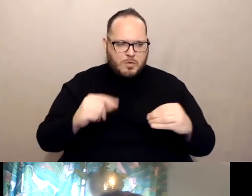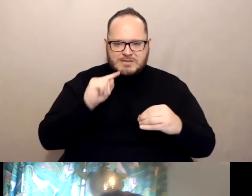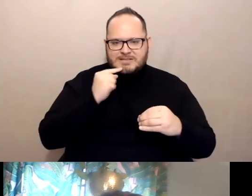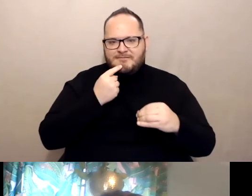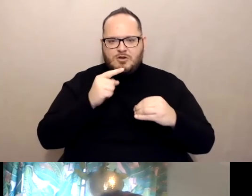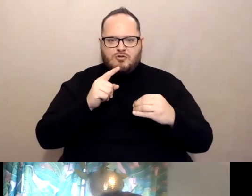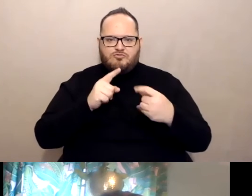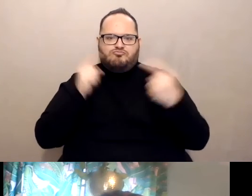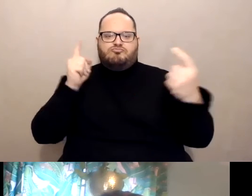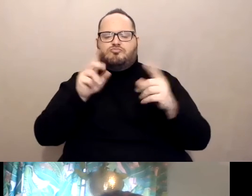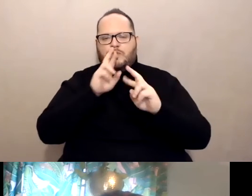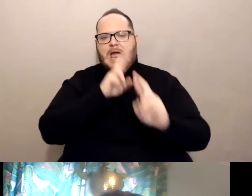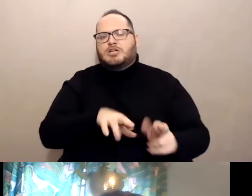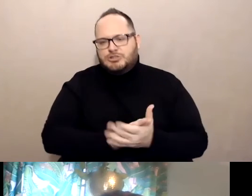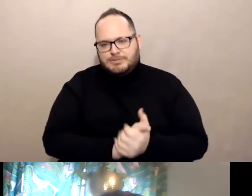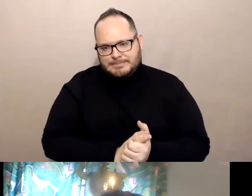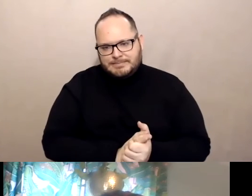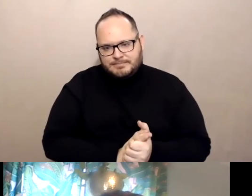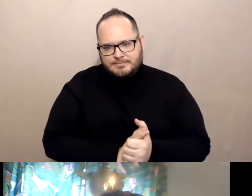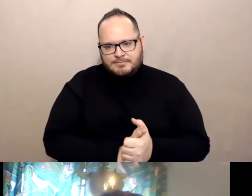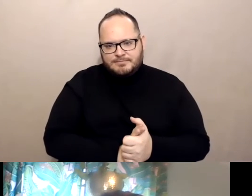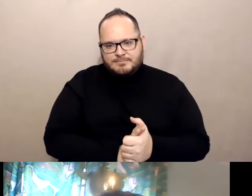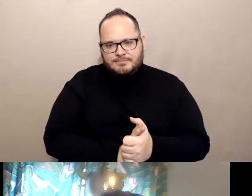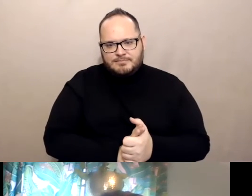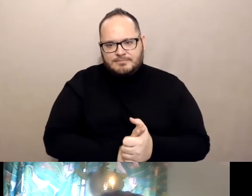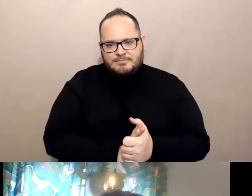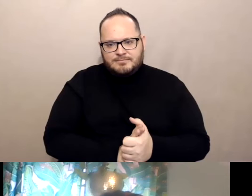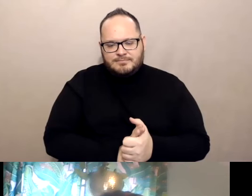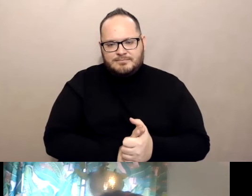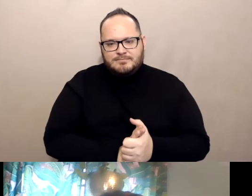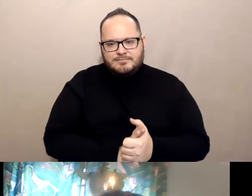And it may better in that case for one shot instead of two.